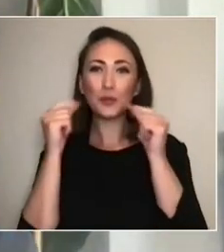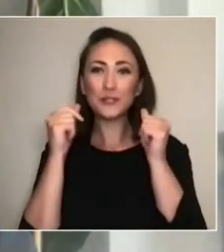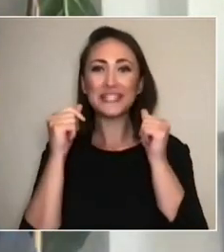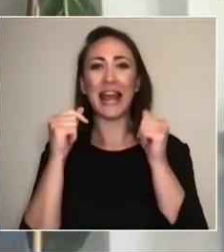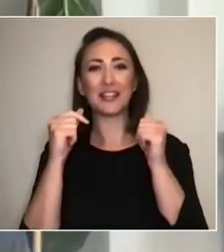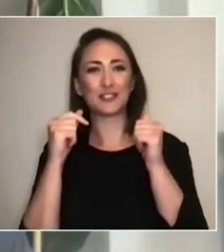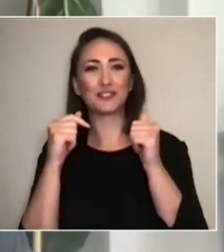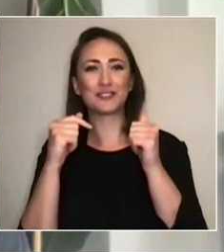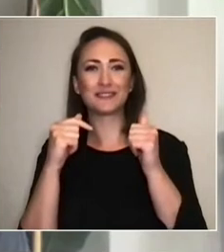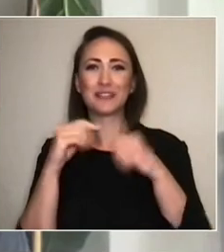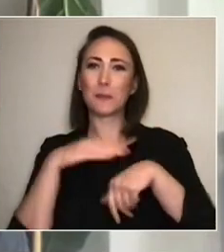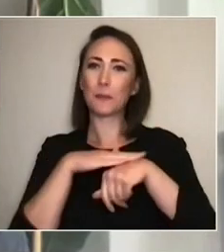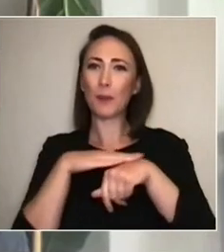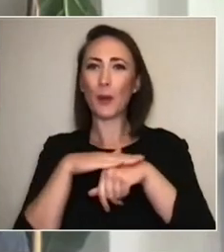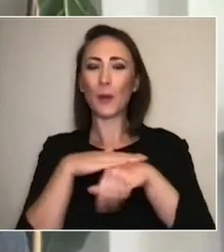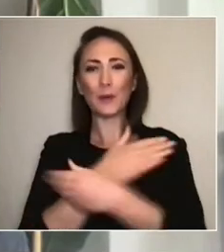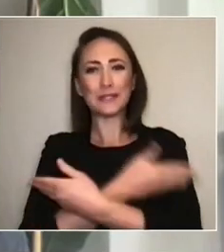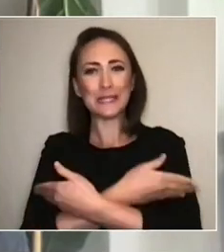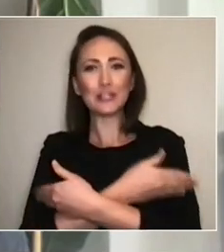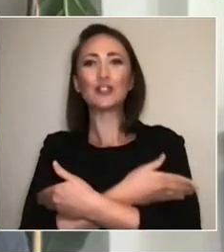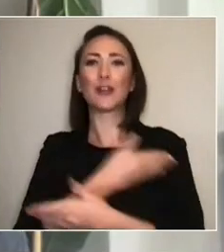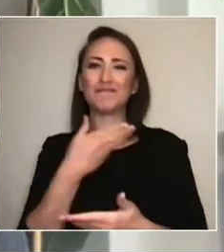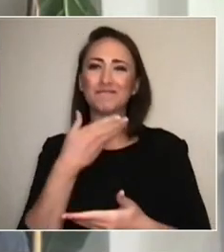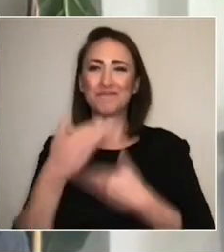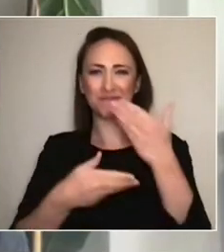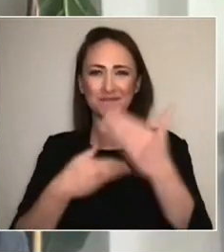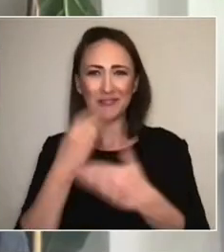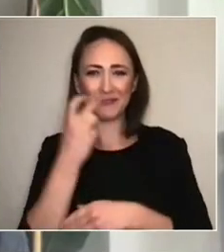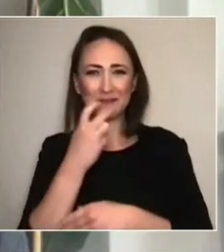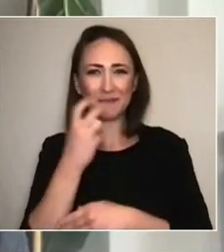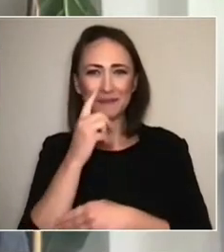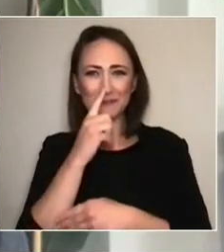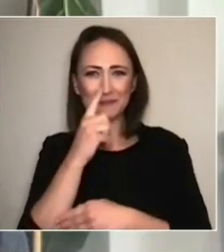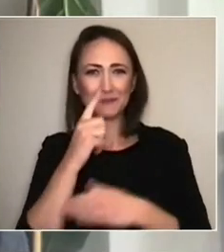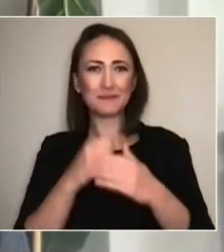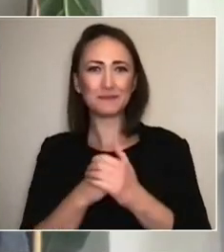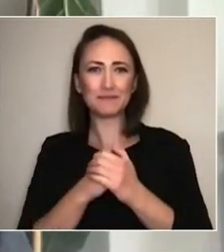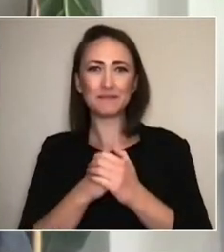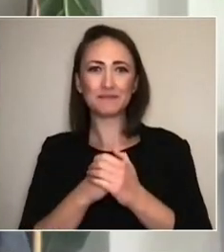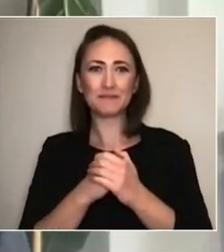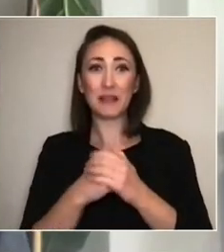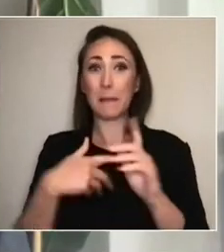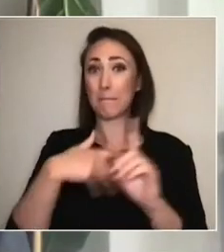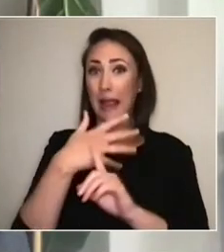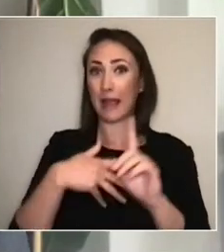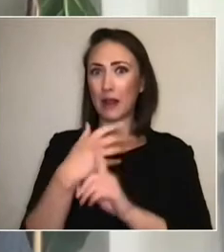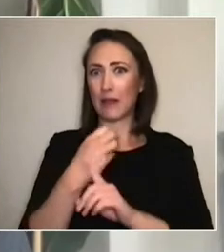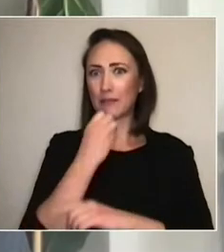and I'm sat in front of a gorgeous ficus that's doing really well and some other plants